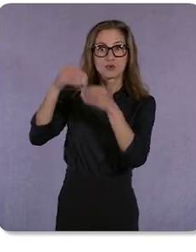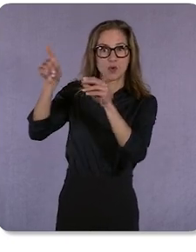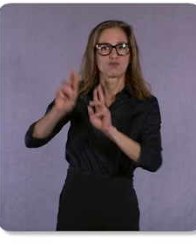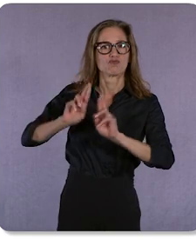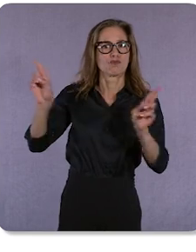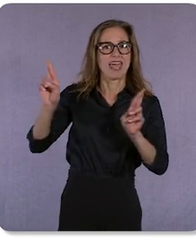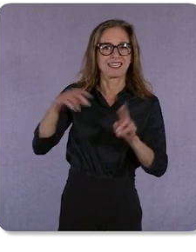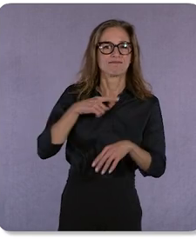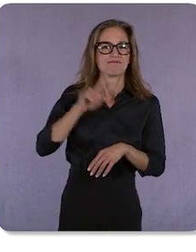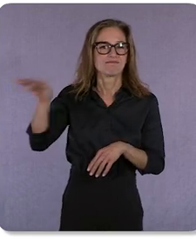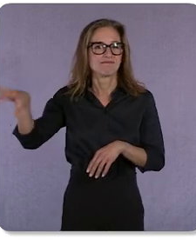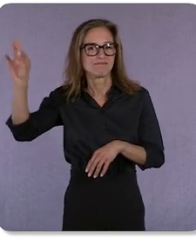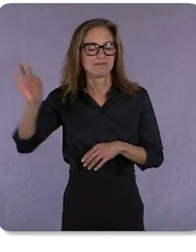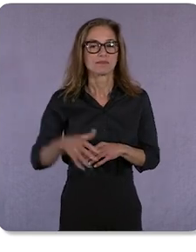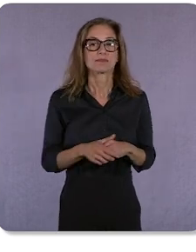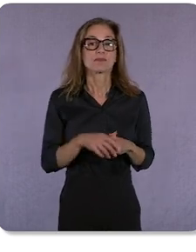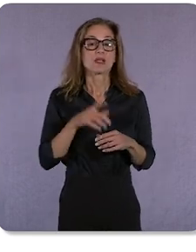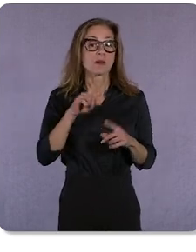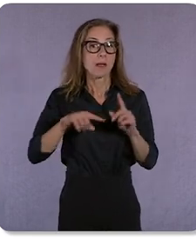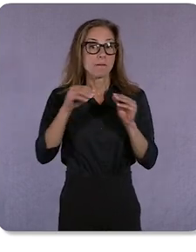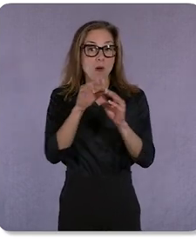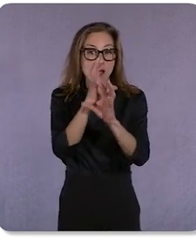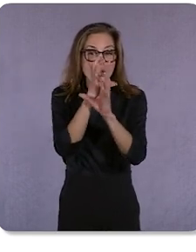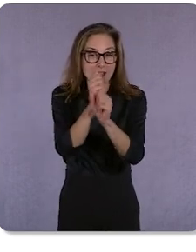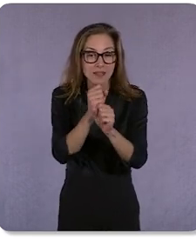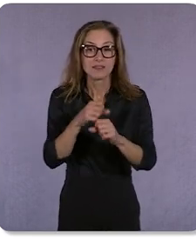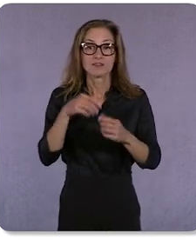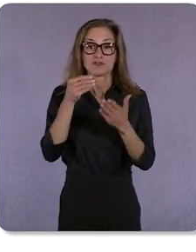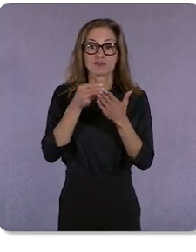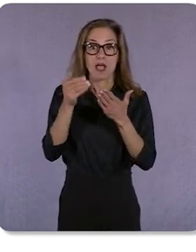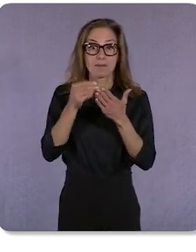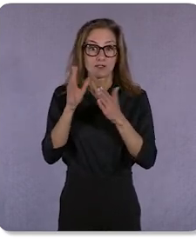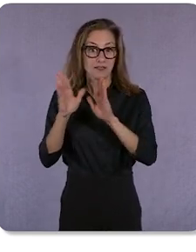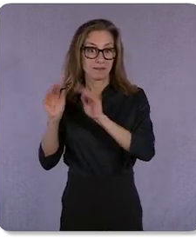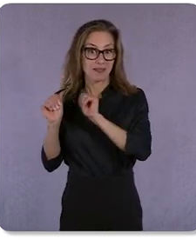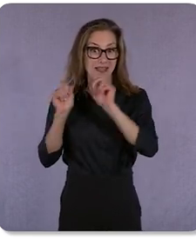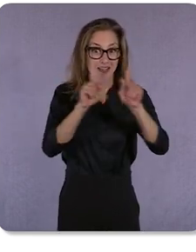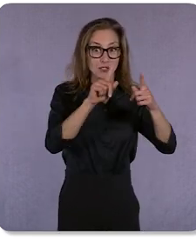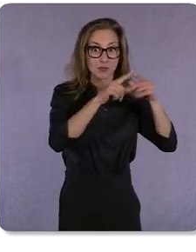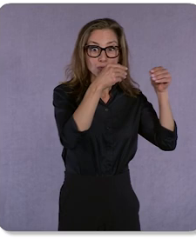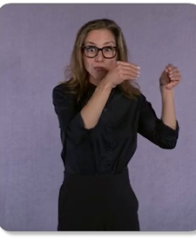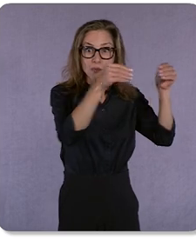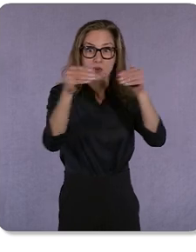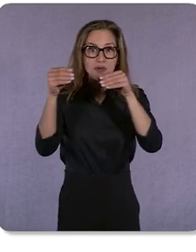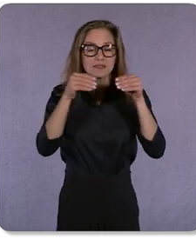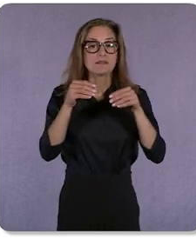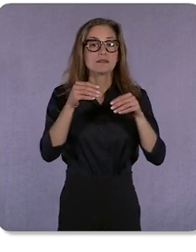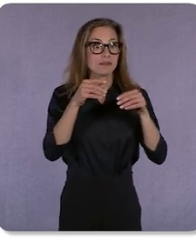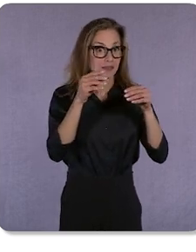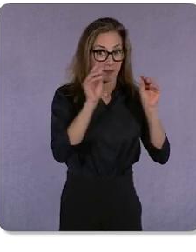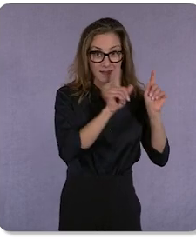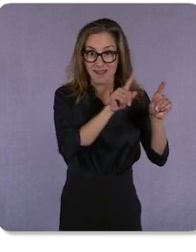And what is even more intriguing is that when shoppers returned to stores, they did so without decreasing their digital usage.